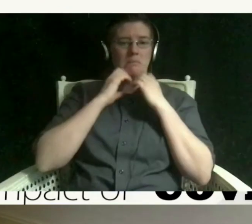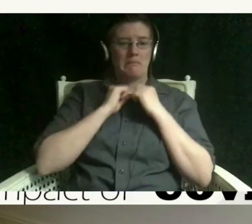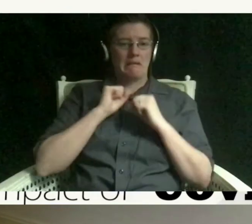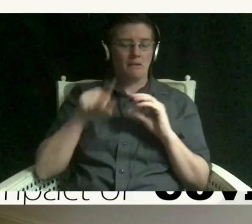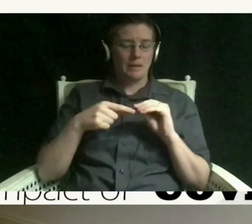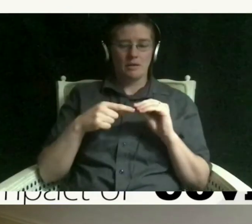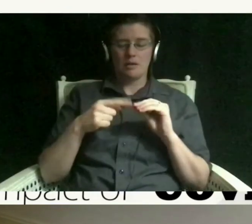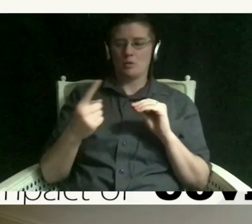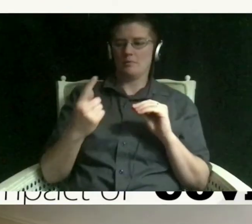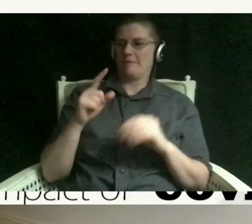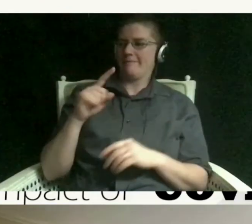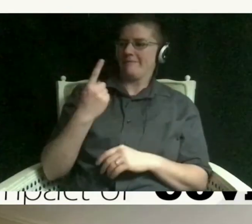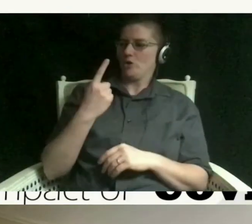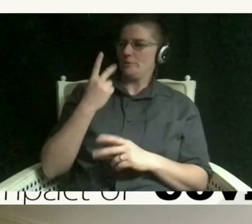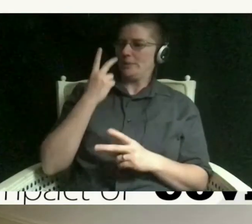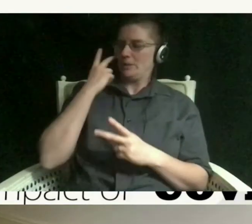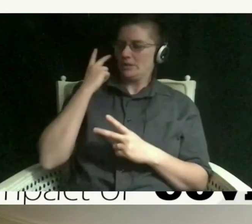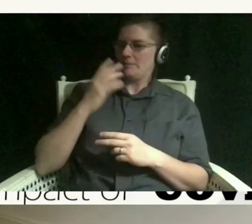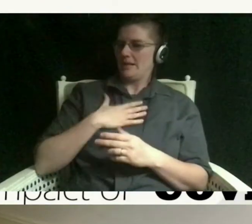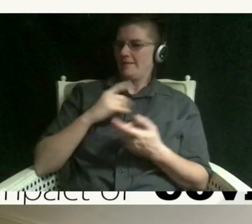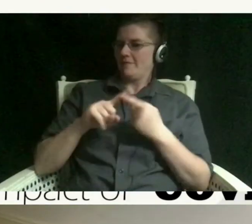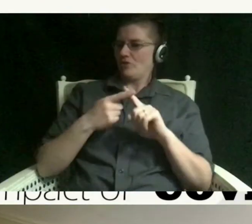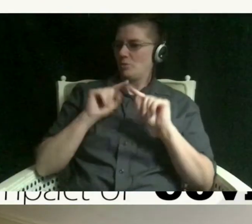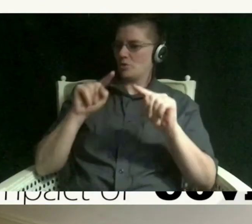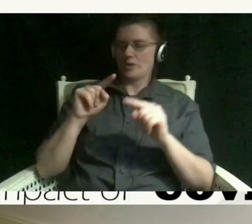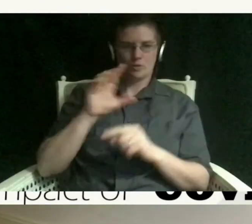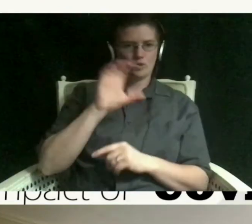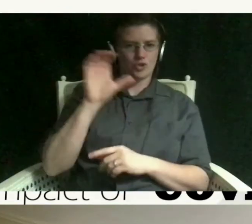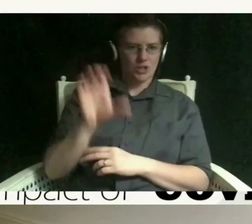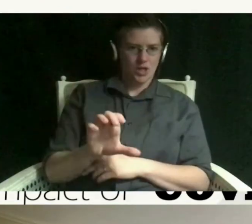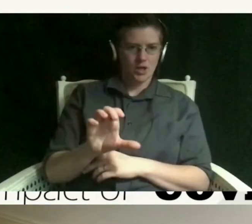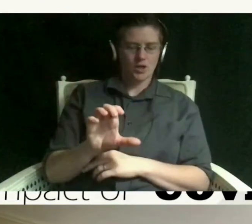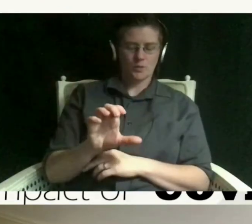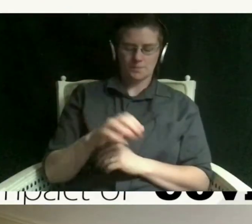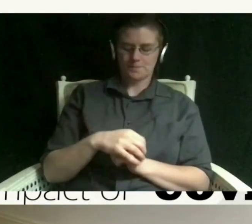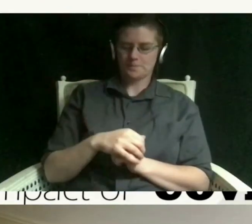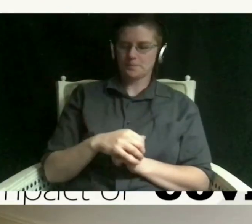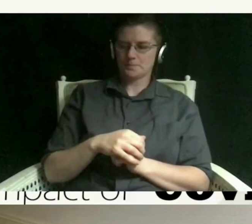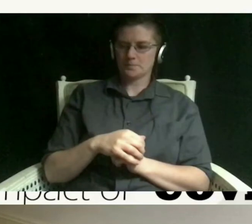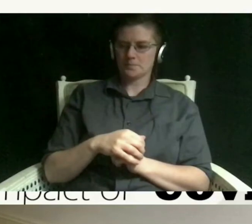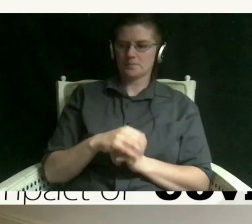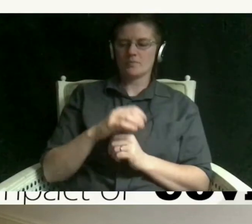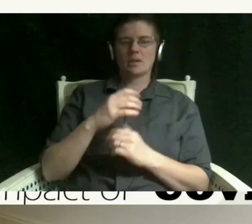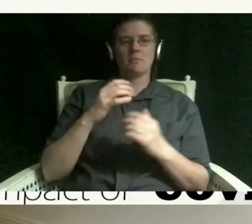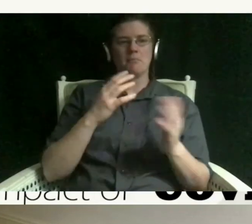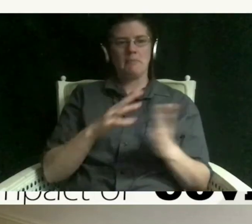uh towards spring break really um and then it got cancelled and he was so upset and he was like you